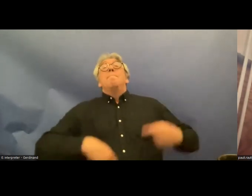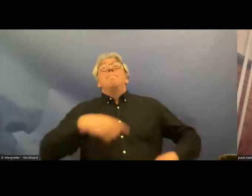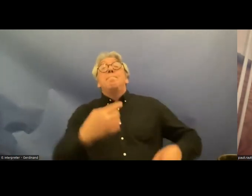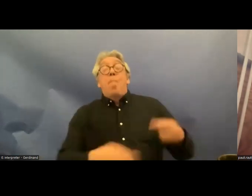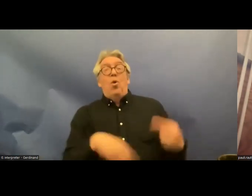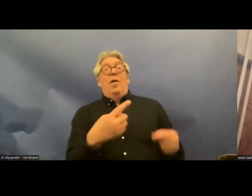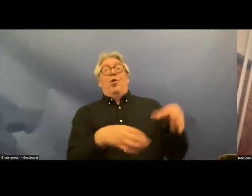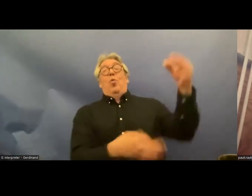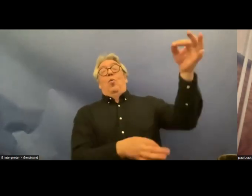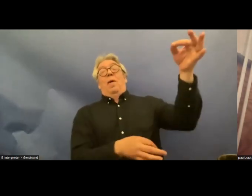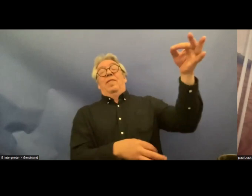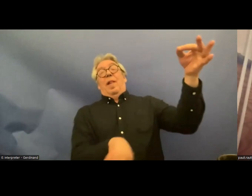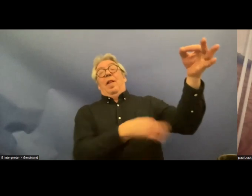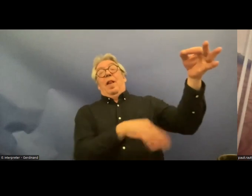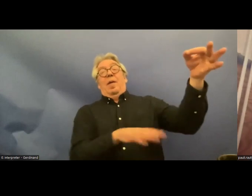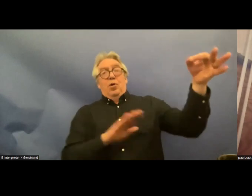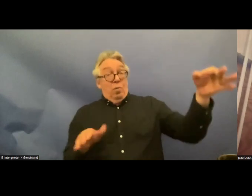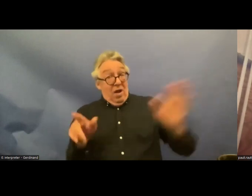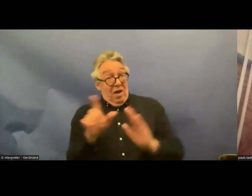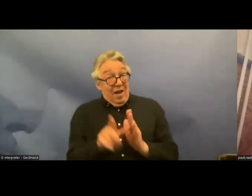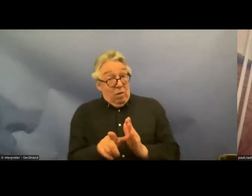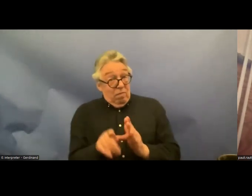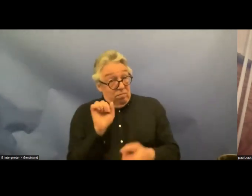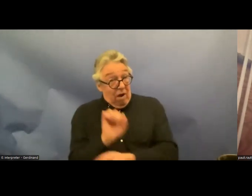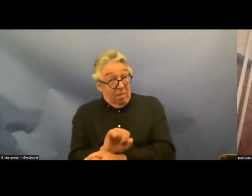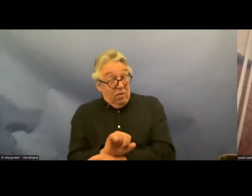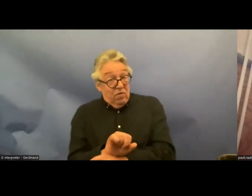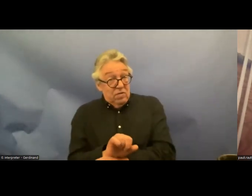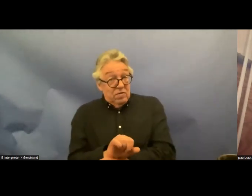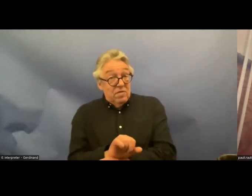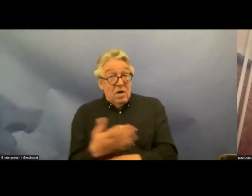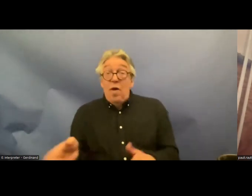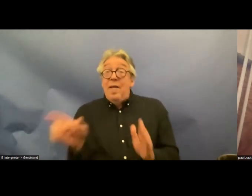document even though it's legal value has been broadly recognized by the